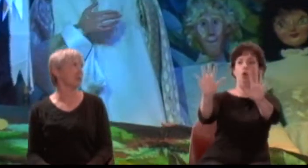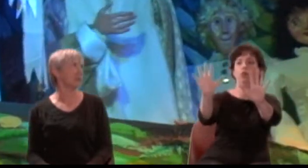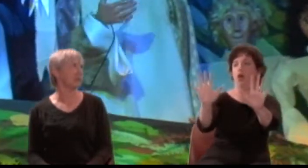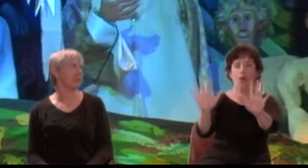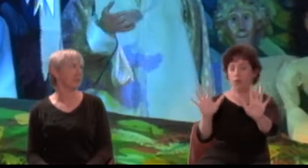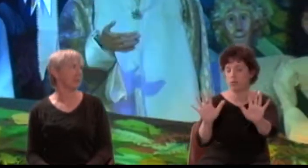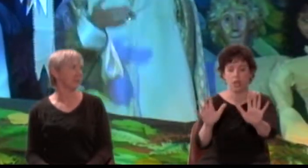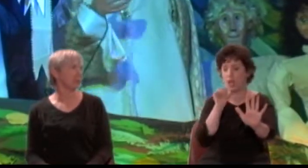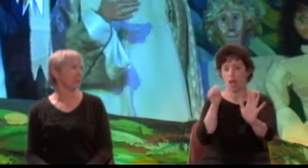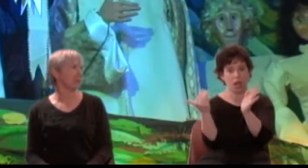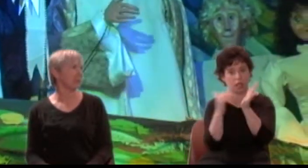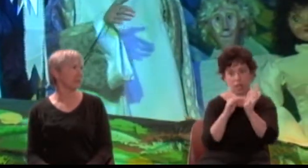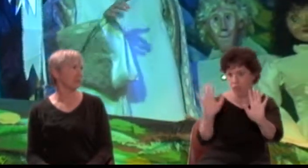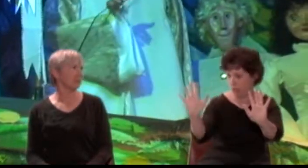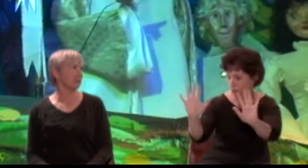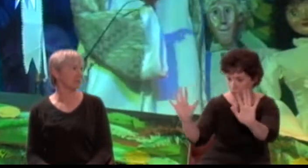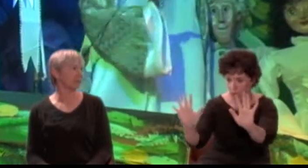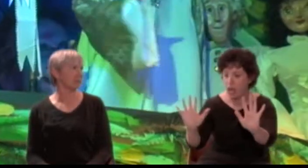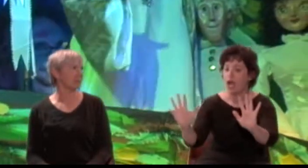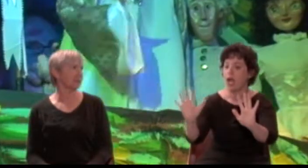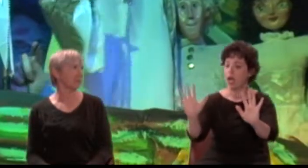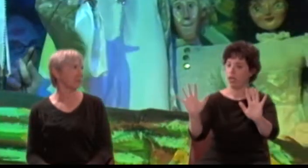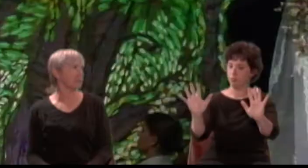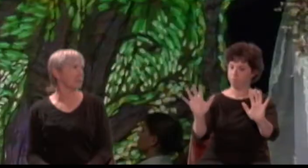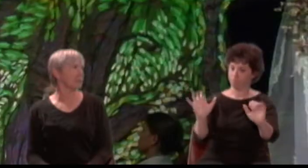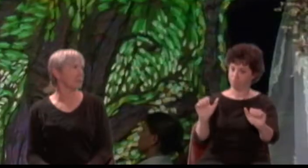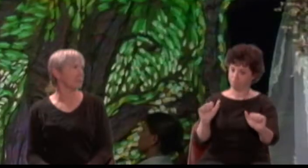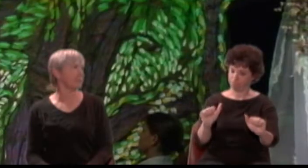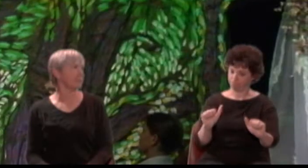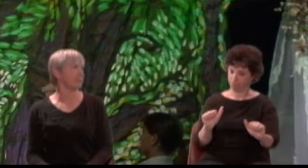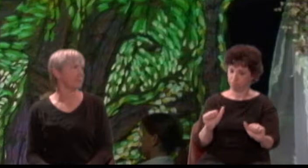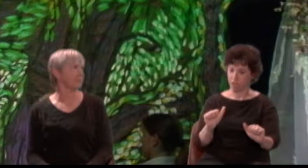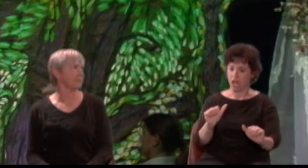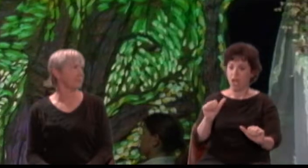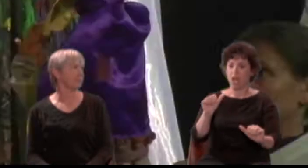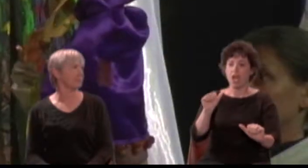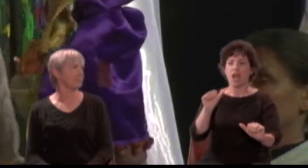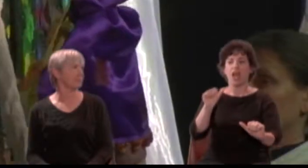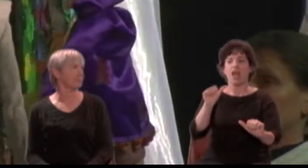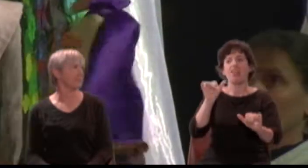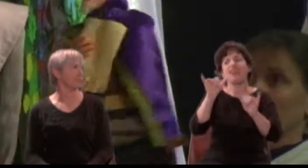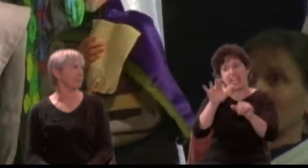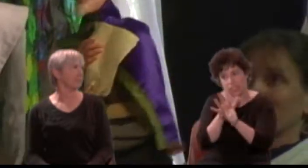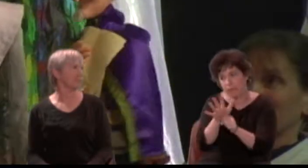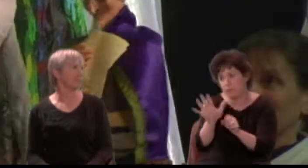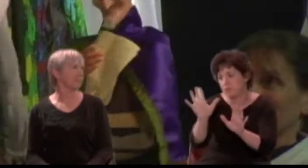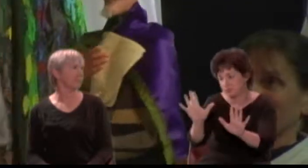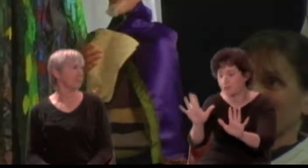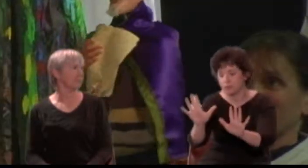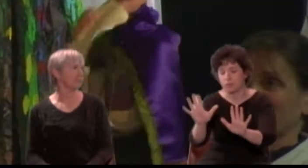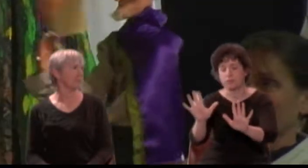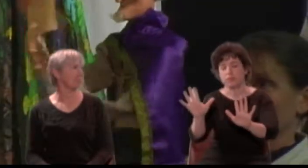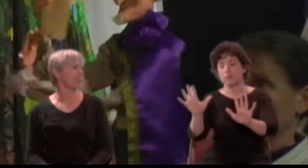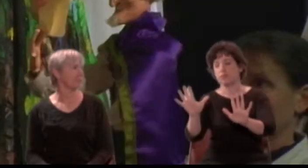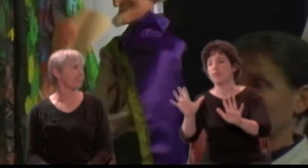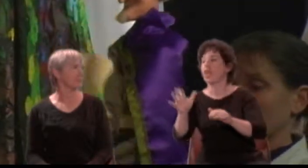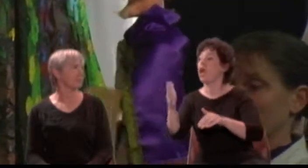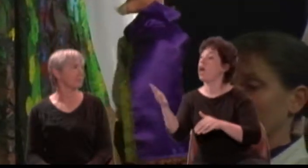for your play needs no excuse. But come, your Bergomask: let your epilogue alone.